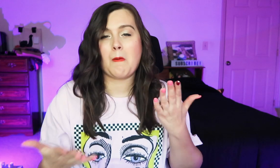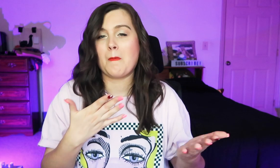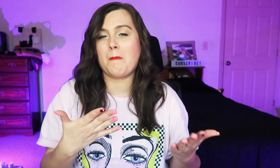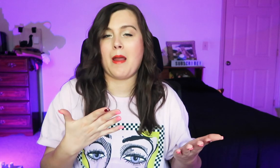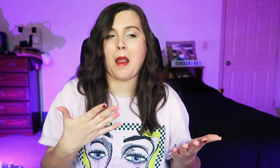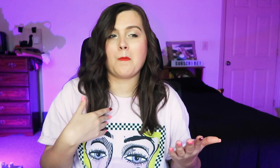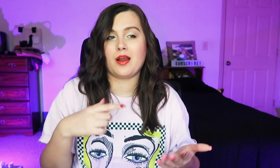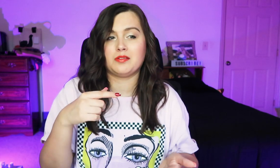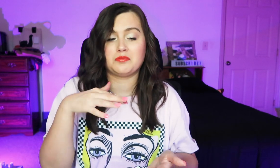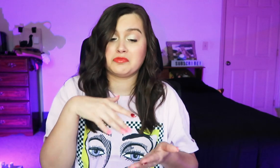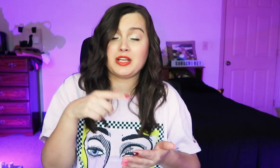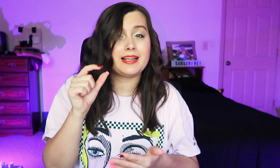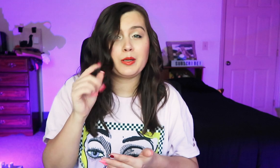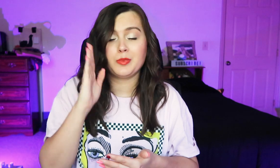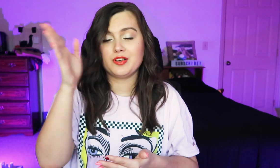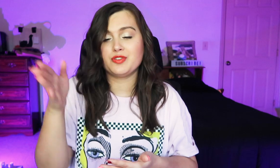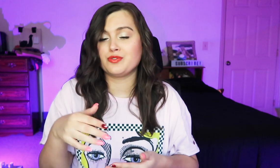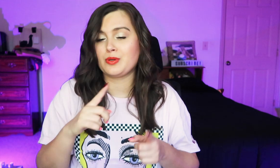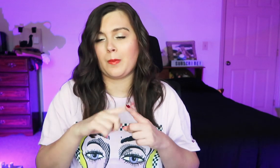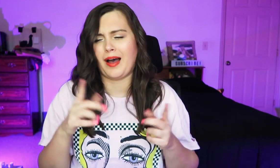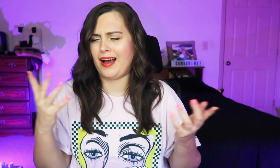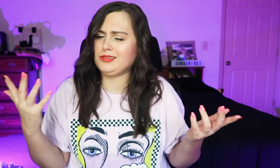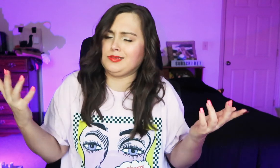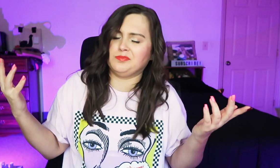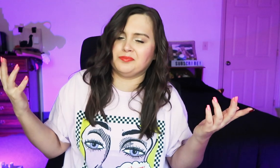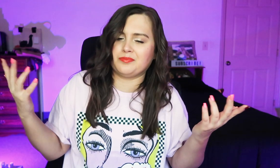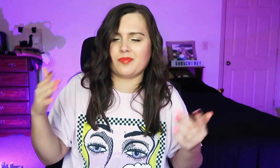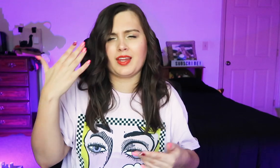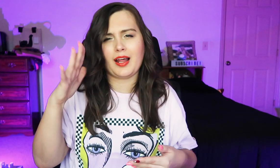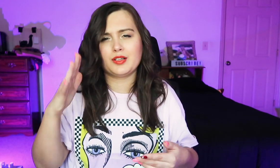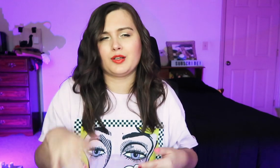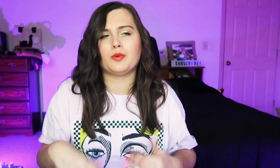Perhaps I may study a little in the future. But I don't know.